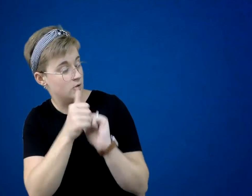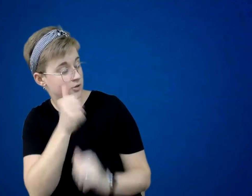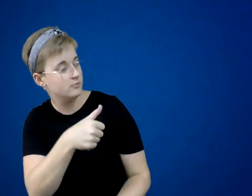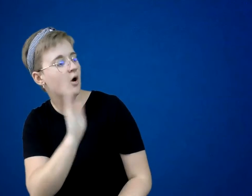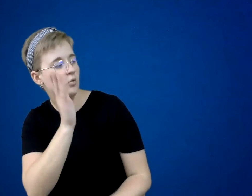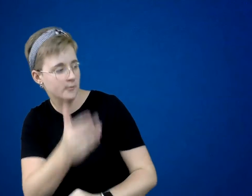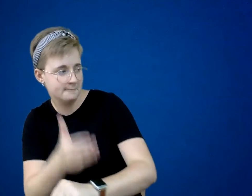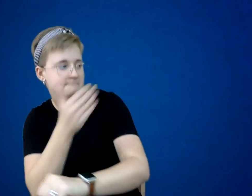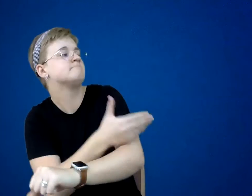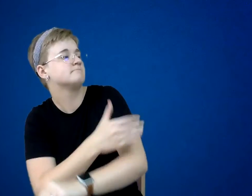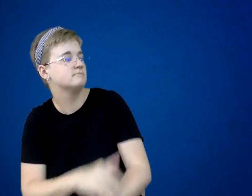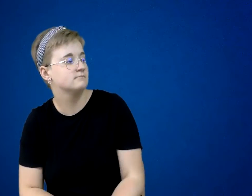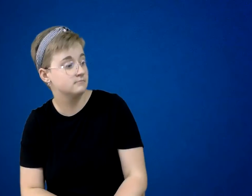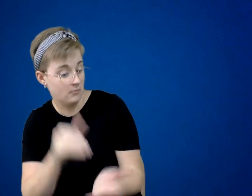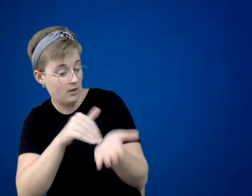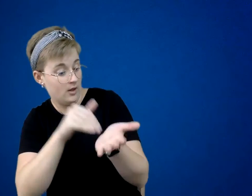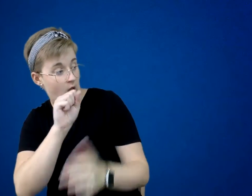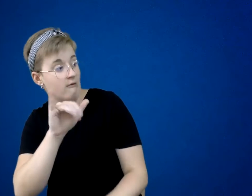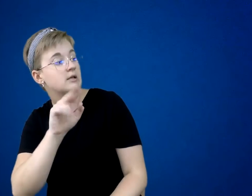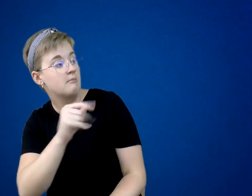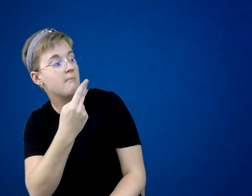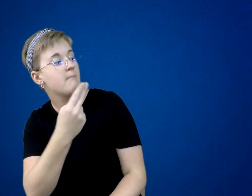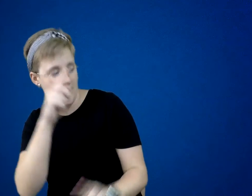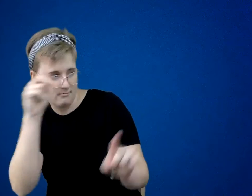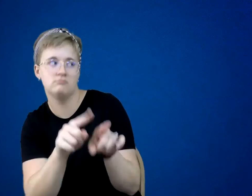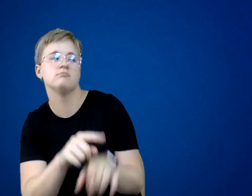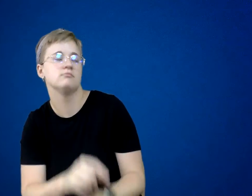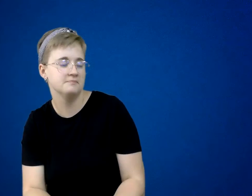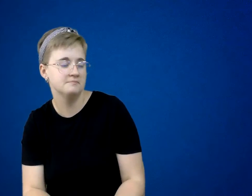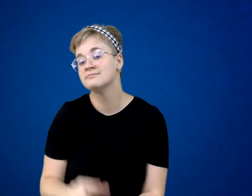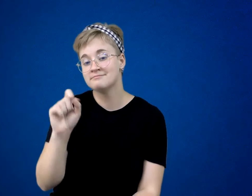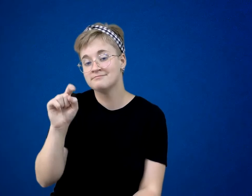Doc Smith thinks so too.” Lester smiled.